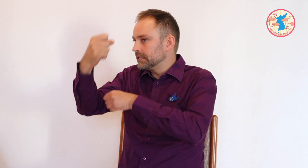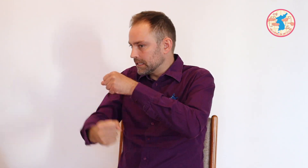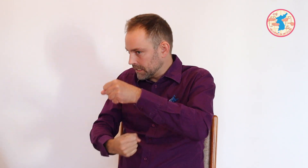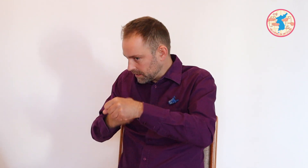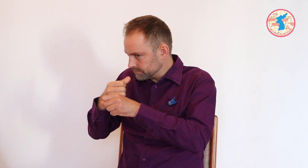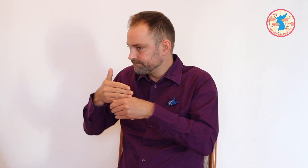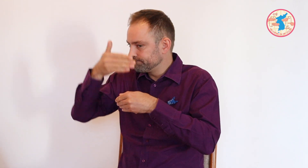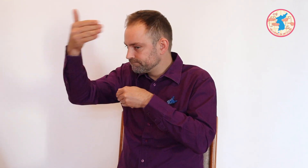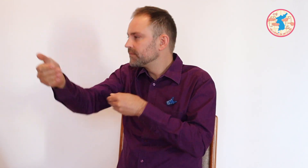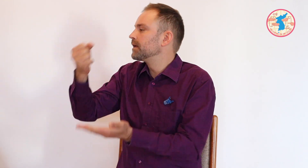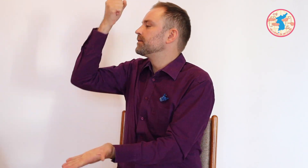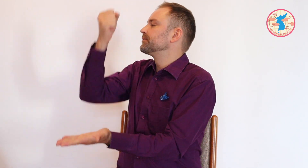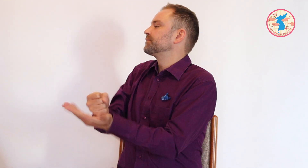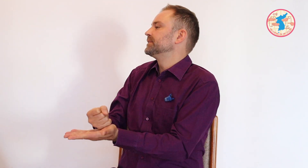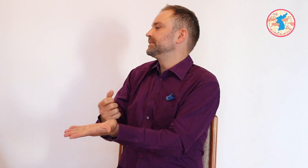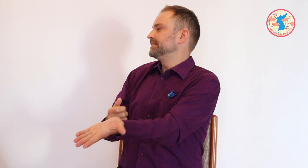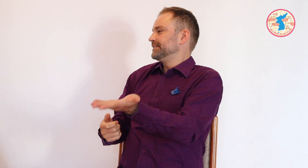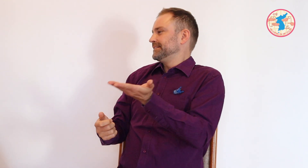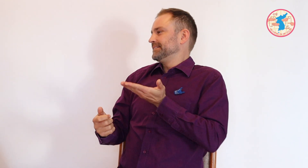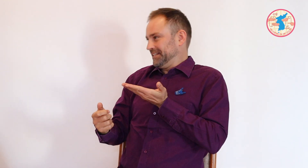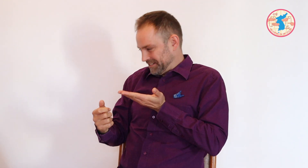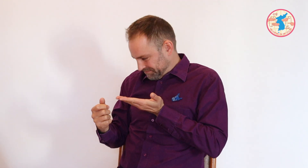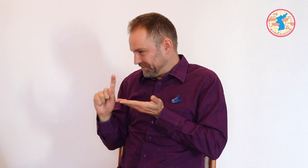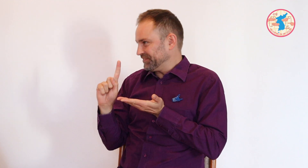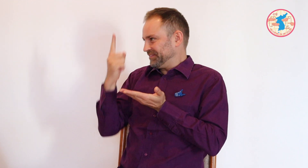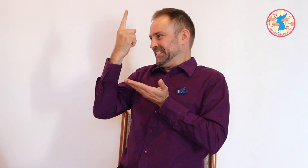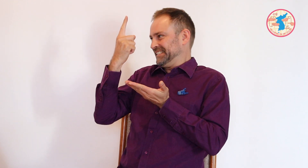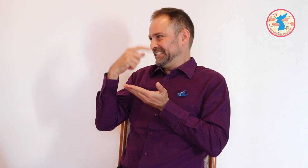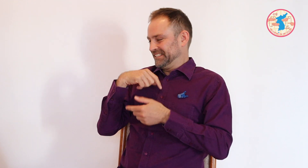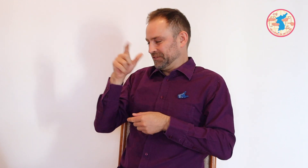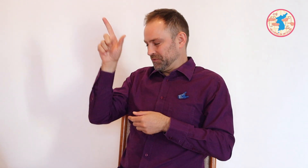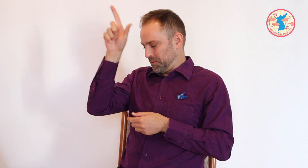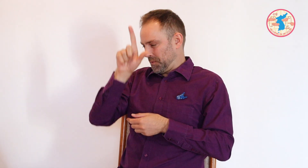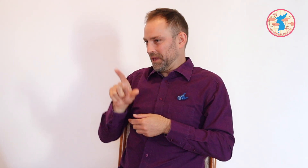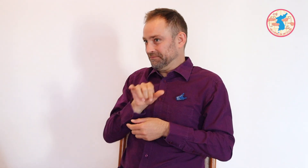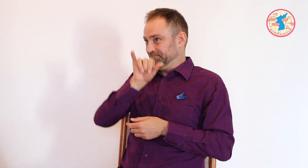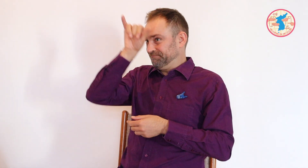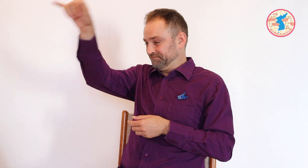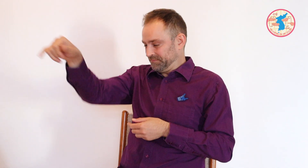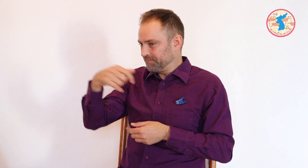About 1 year later, they finally issued my first-ever DPRK visa.